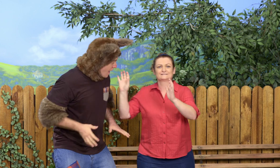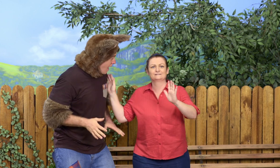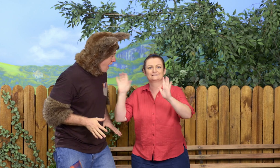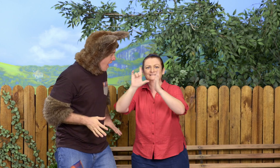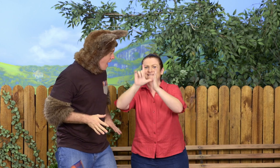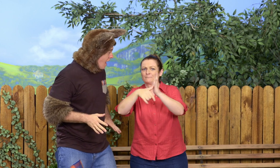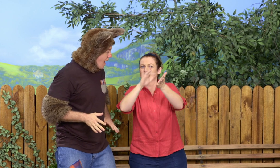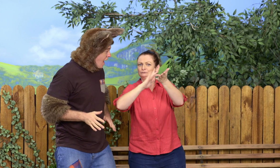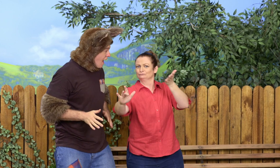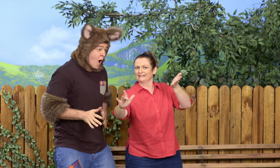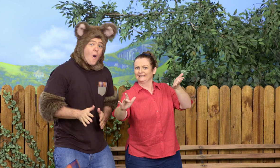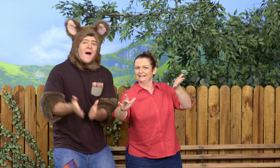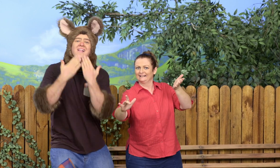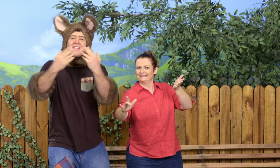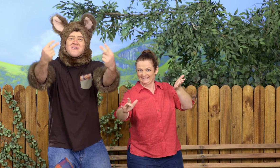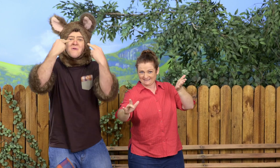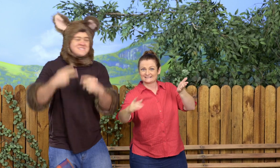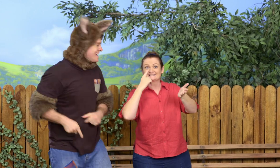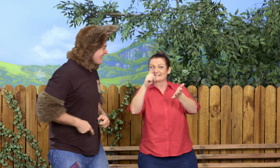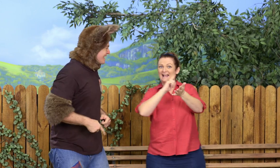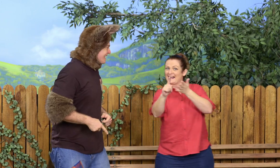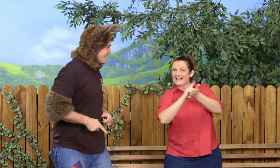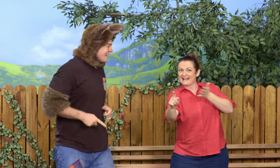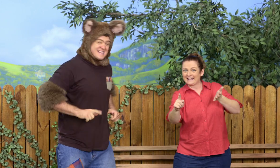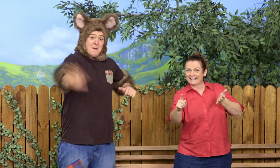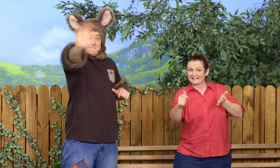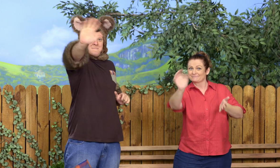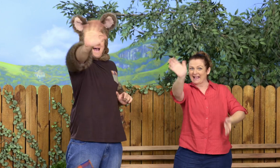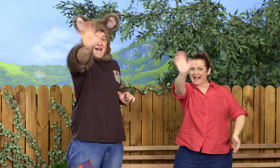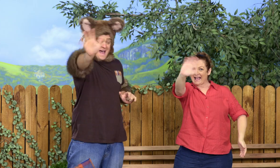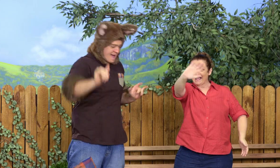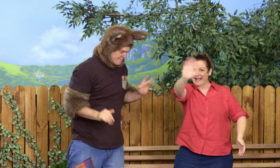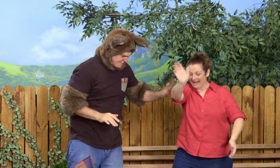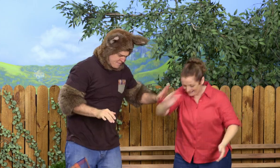But before we do, our time is up. Thanks for watching. See you next time. Bye! Bye!